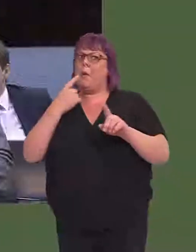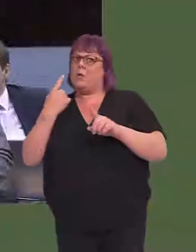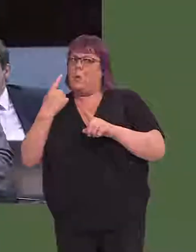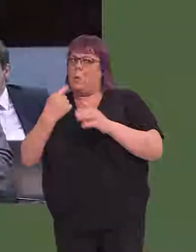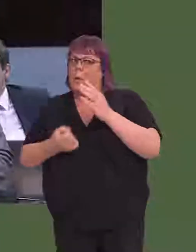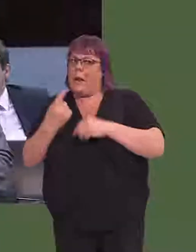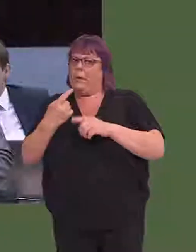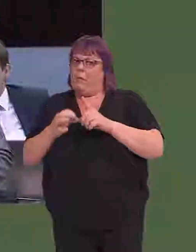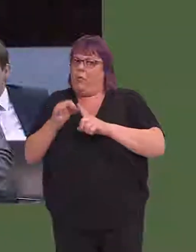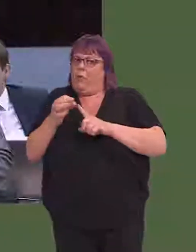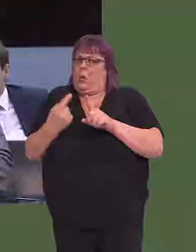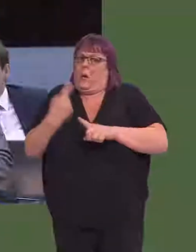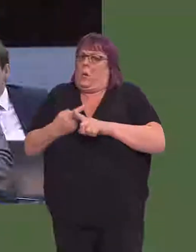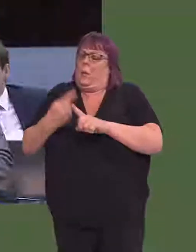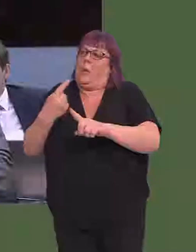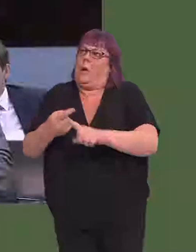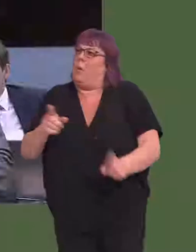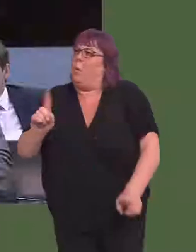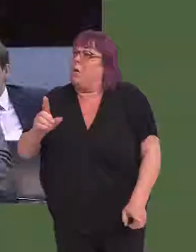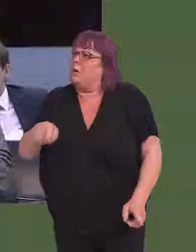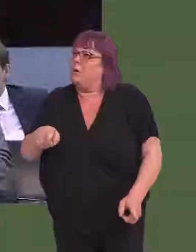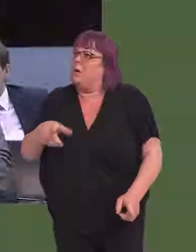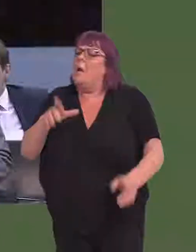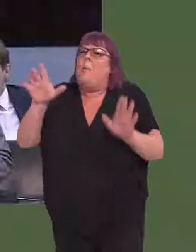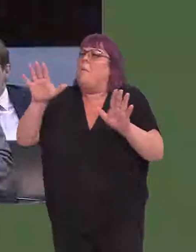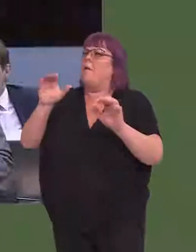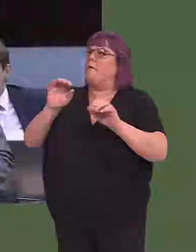as being the quick wins that can be identified for early improvements?